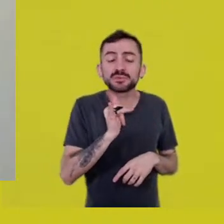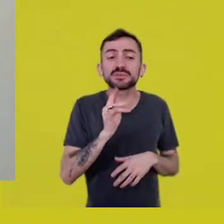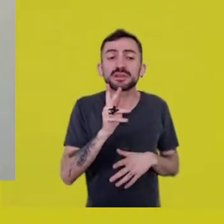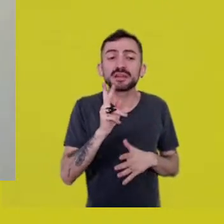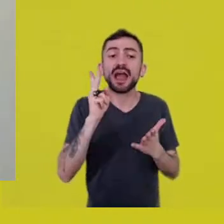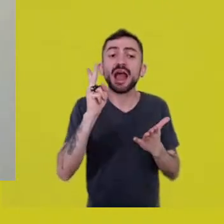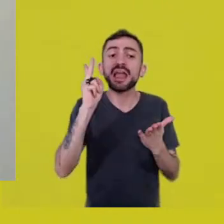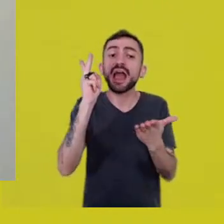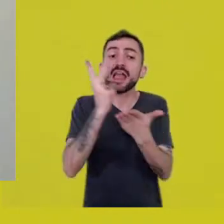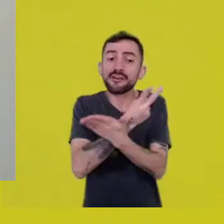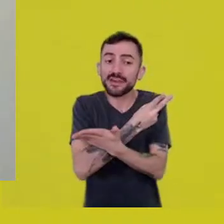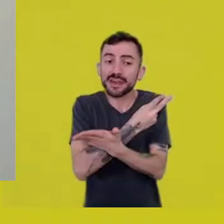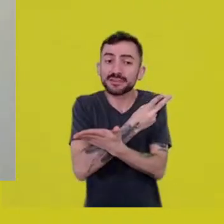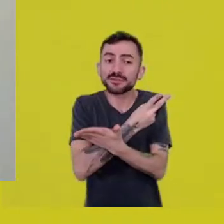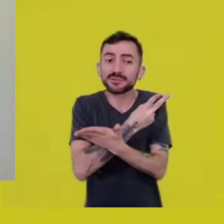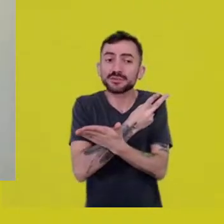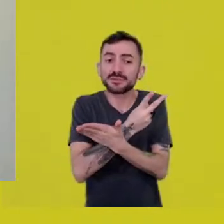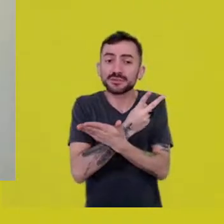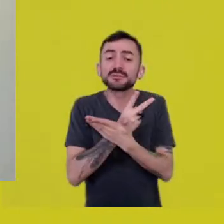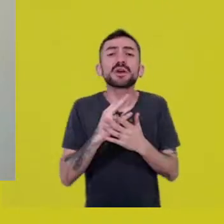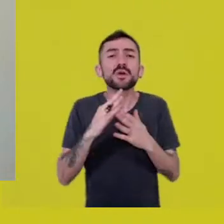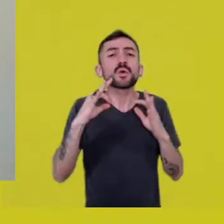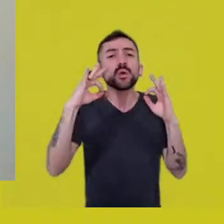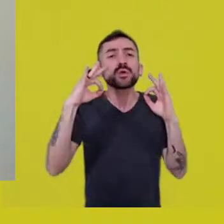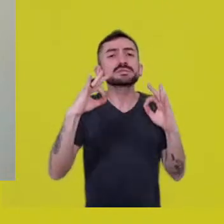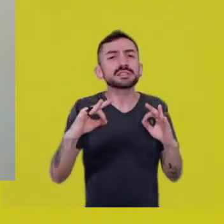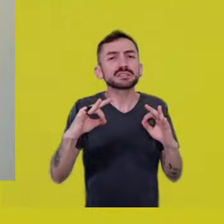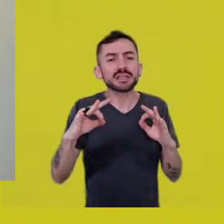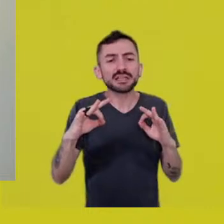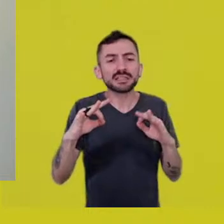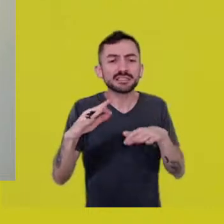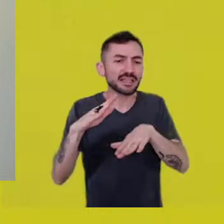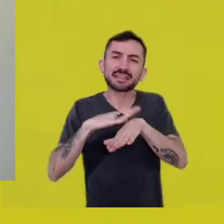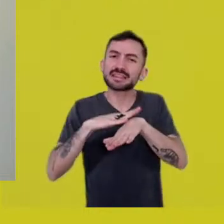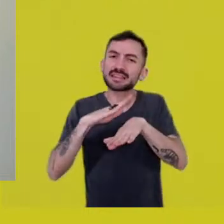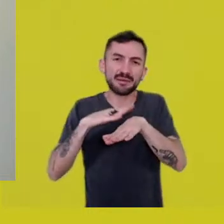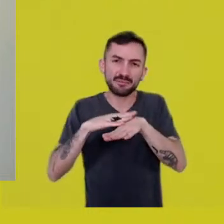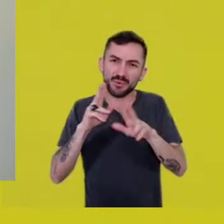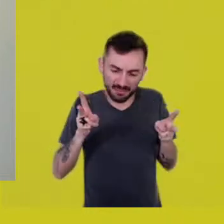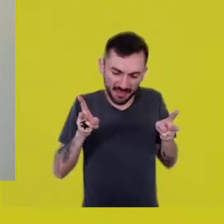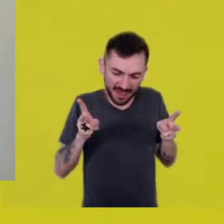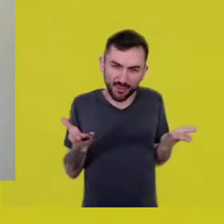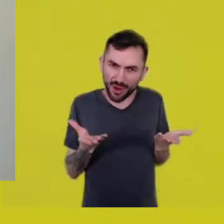which certainly wasn’t an event in Cartesian time, chronological time.